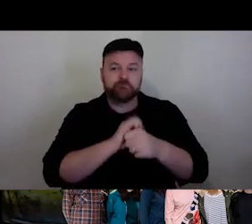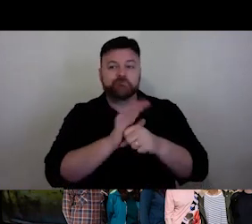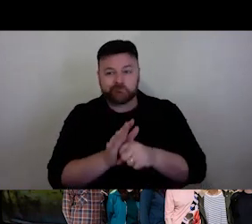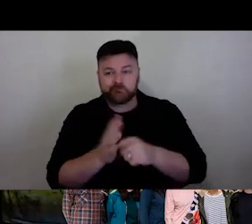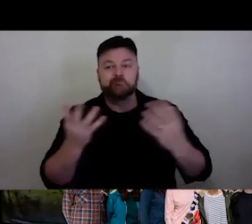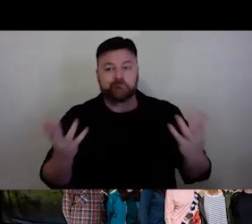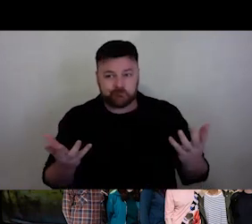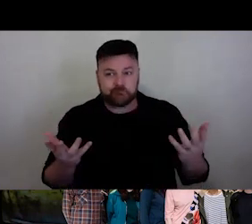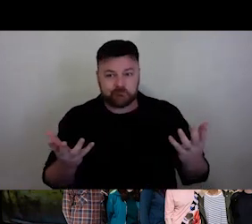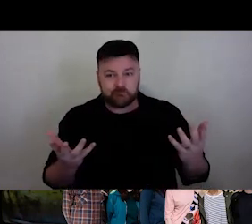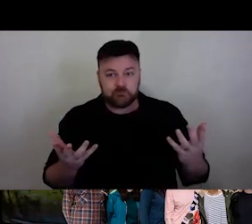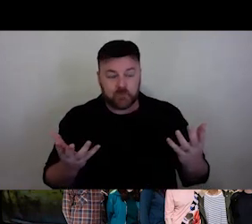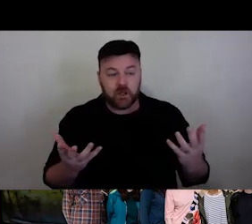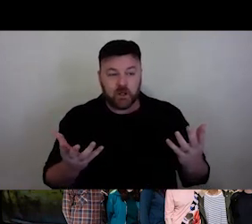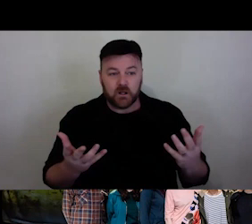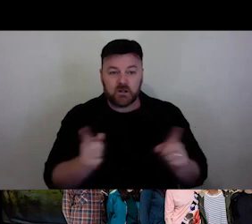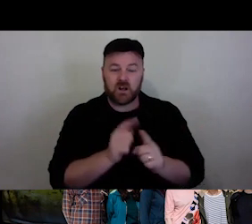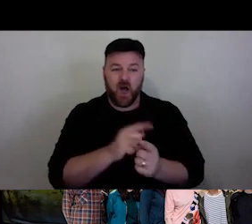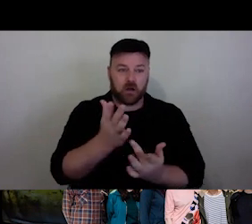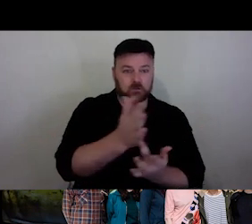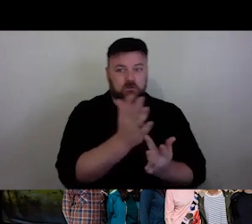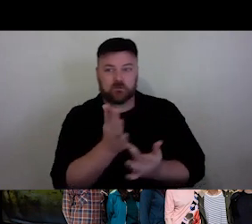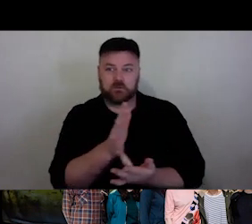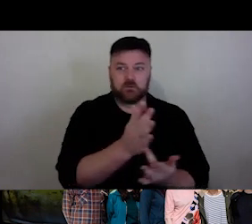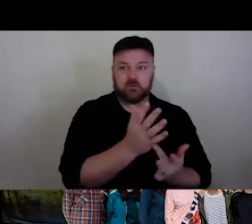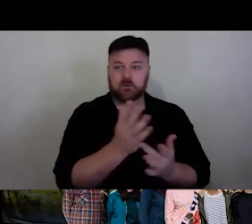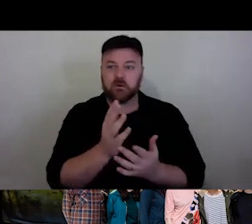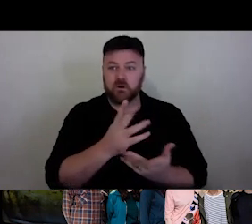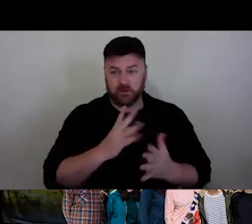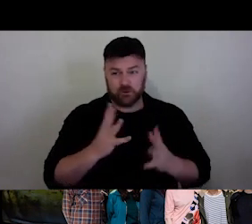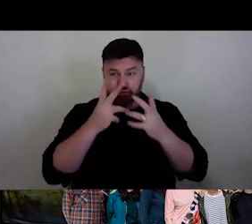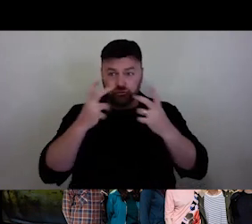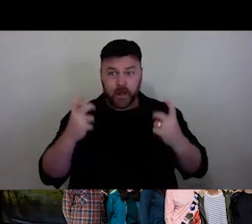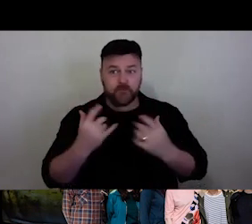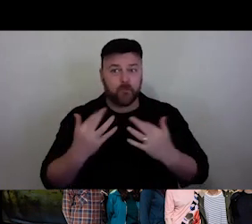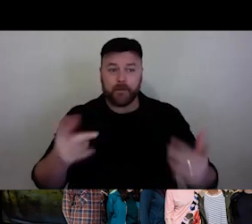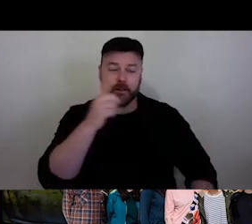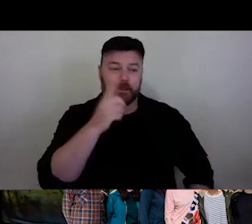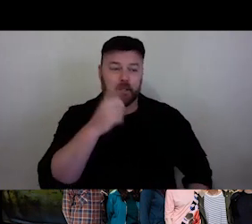It is a kind of in between situation and it is really stressful for different people in different ways. So, we are